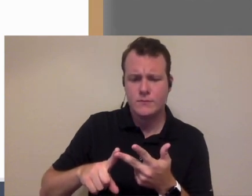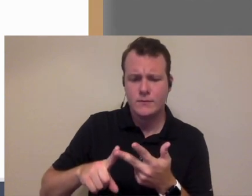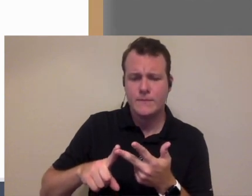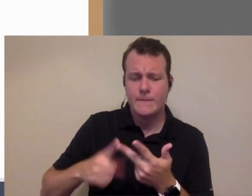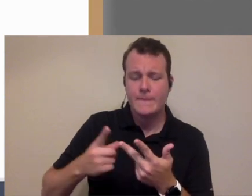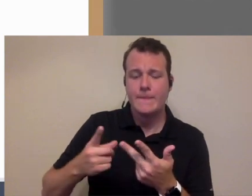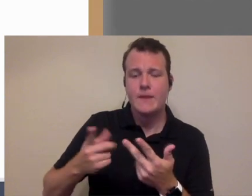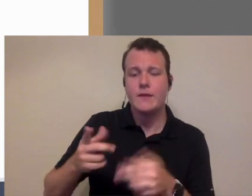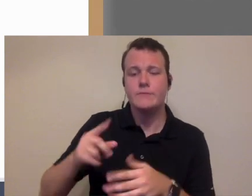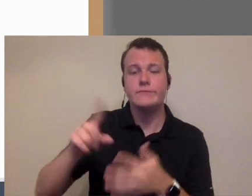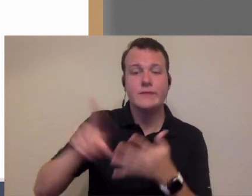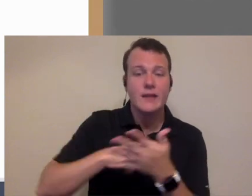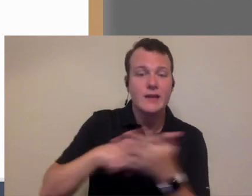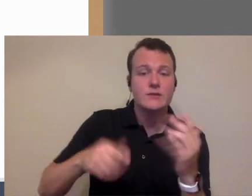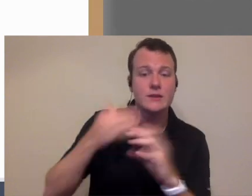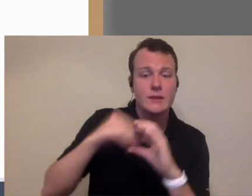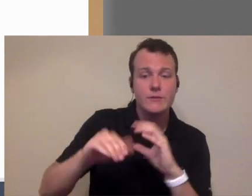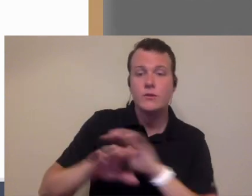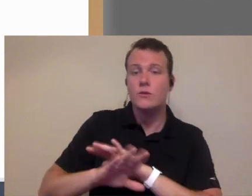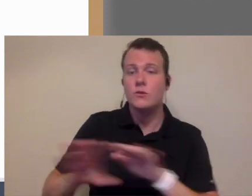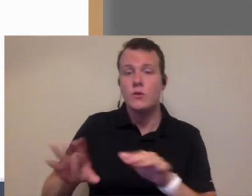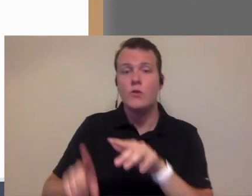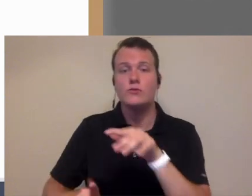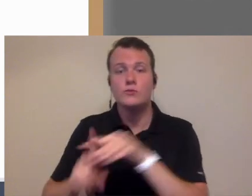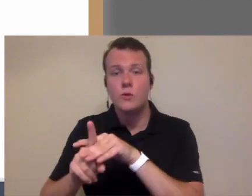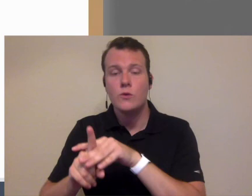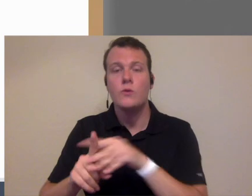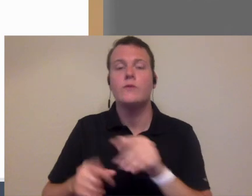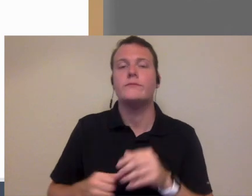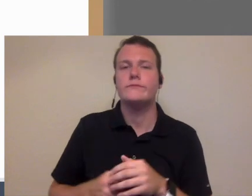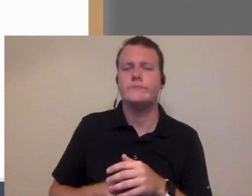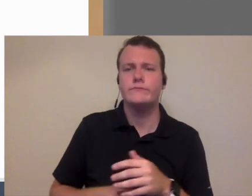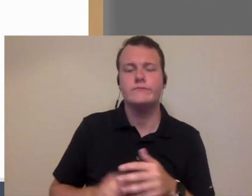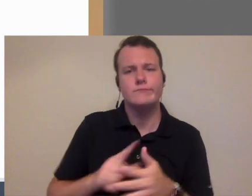those triggers out as well cancel the emails no-shows those types of things